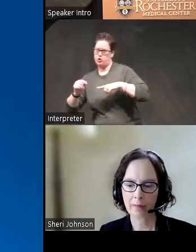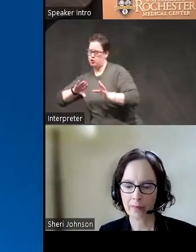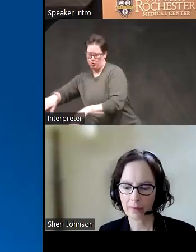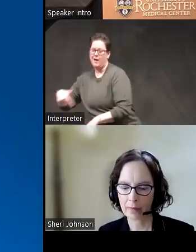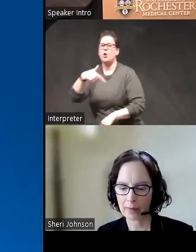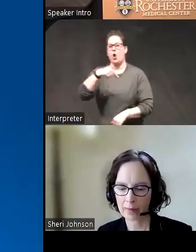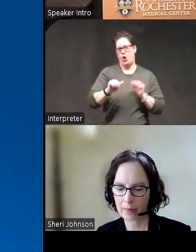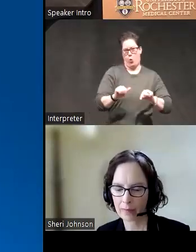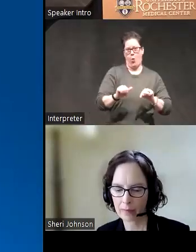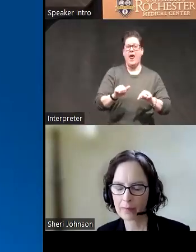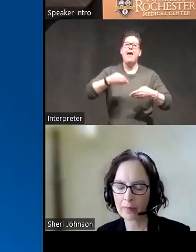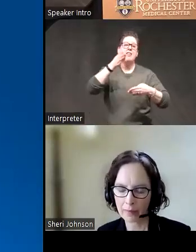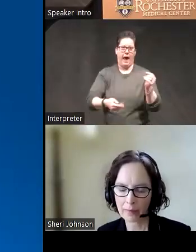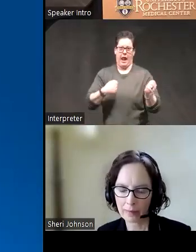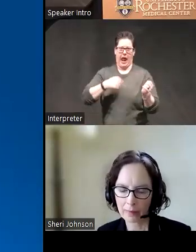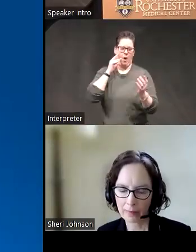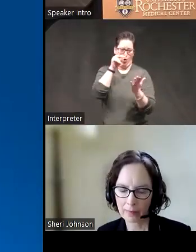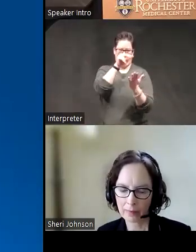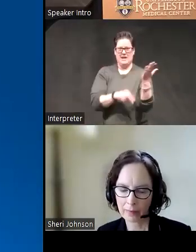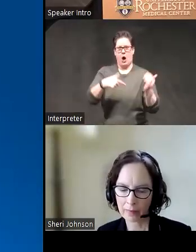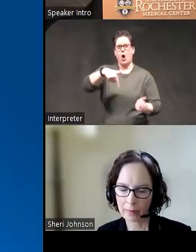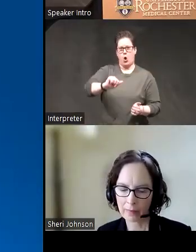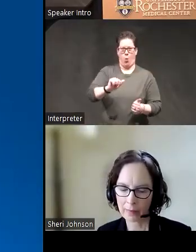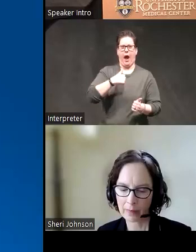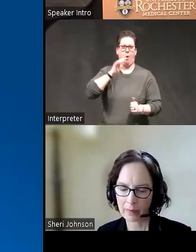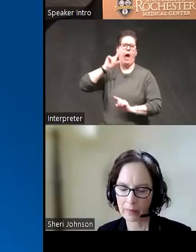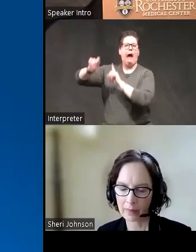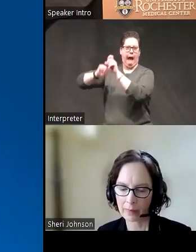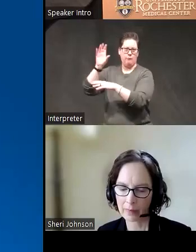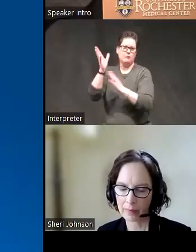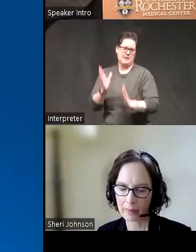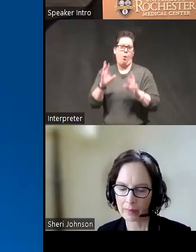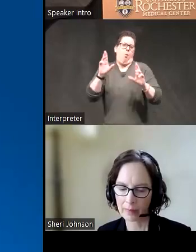those at the end of the presentation and so hopefully we'll get through all the questions